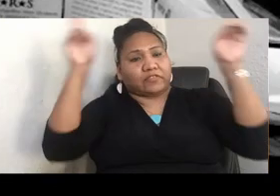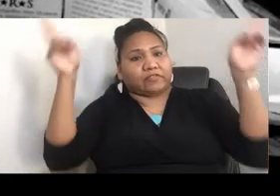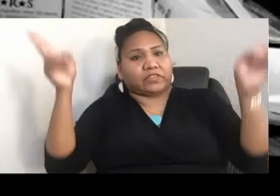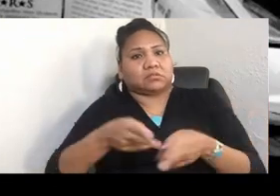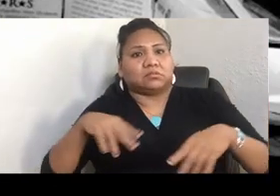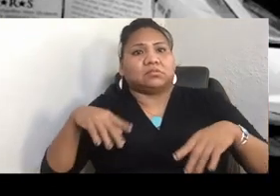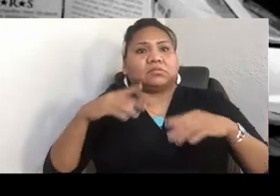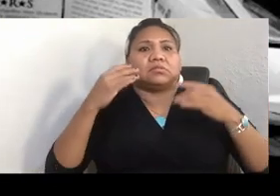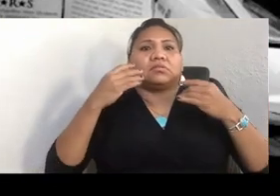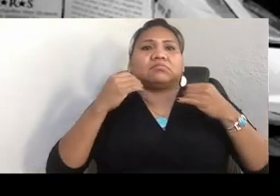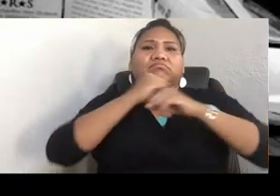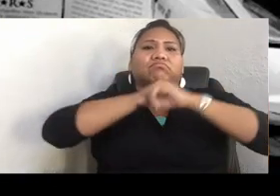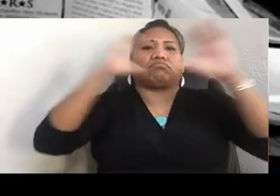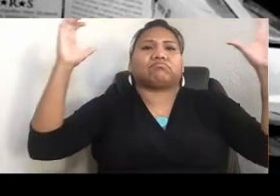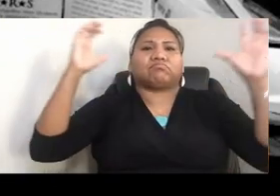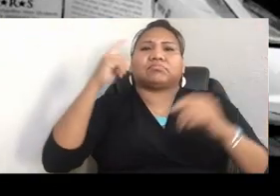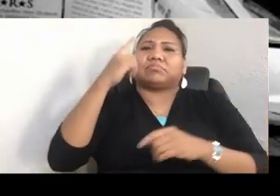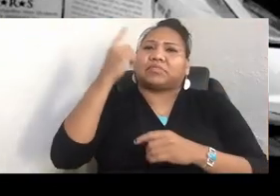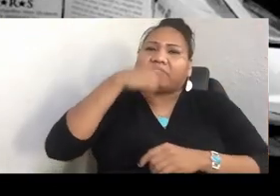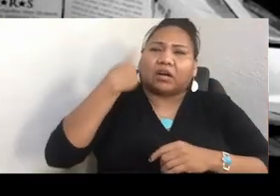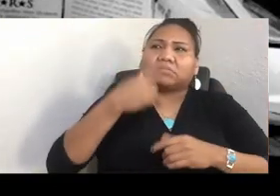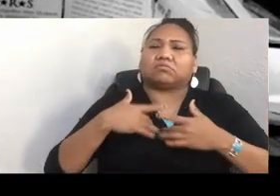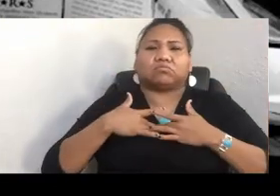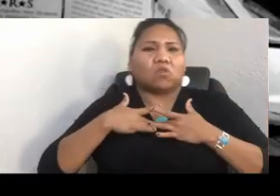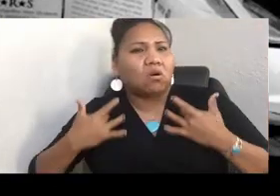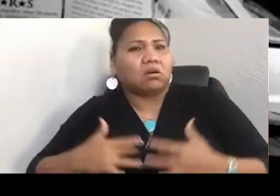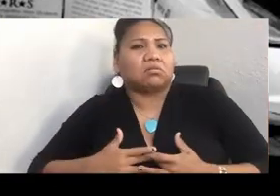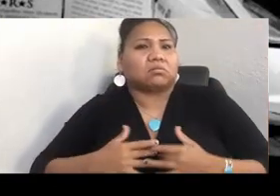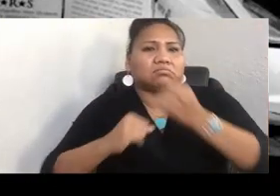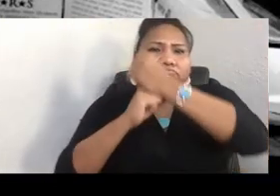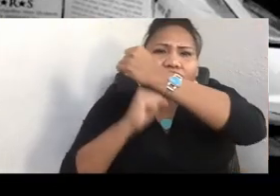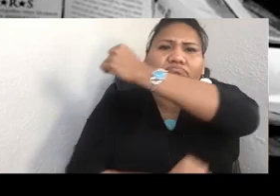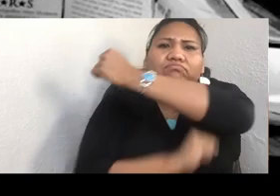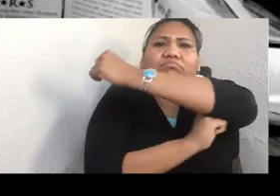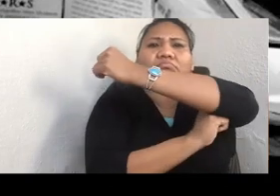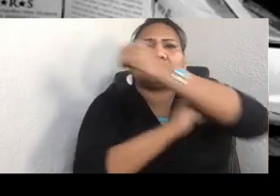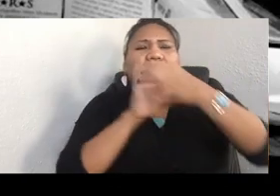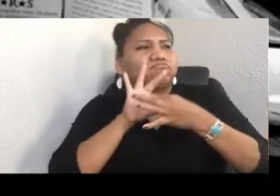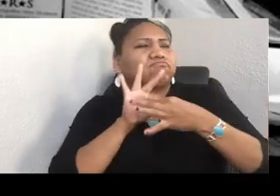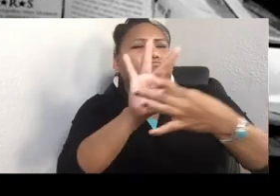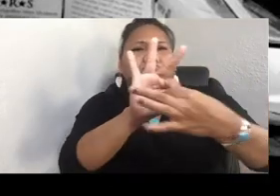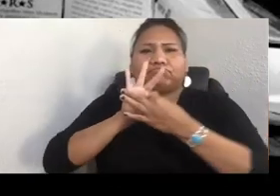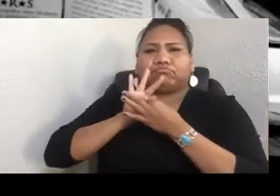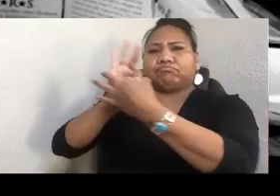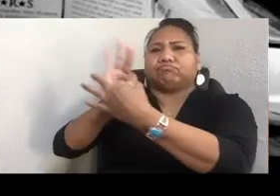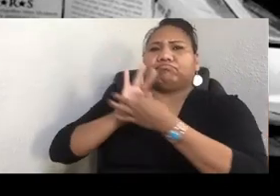and foundation, and with respects and relationship and responsibility of yourself to these concentric rings that